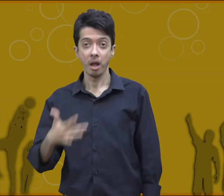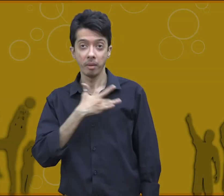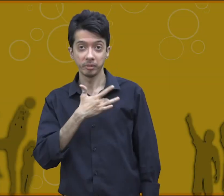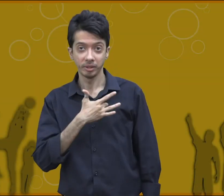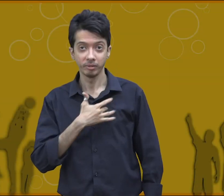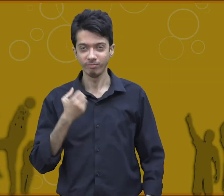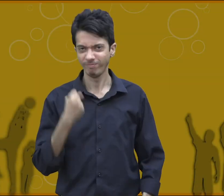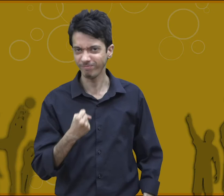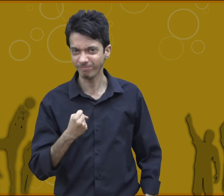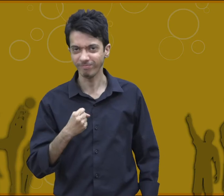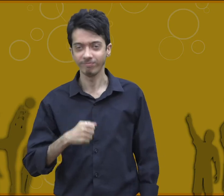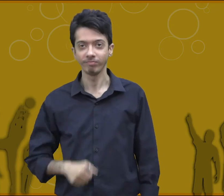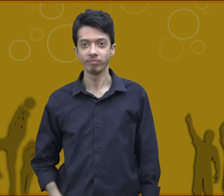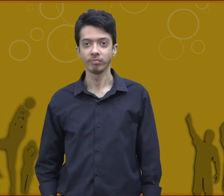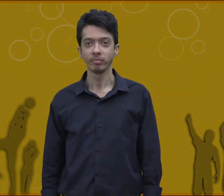willpower